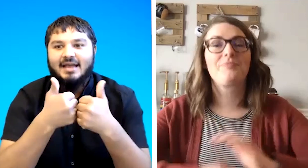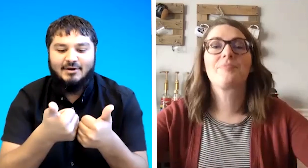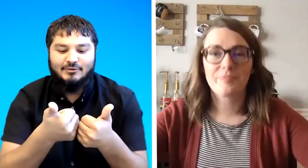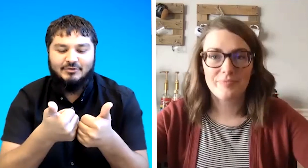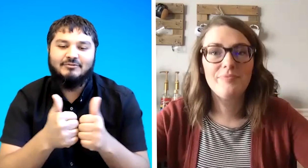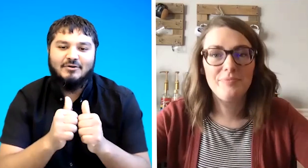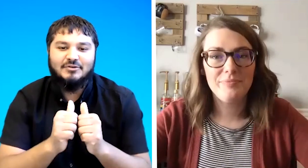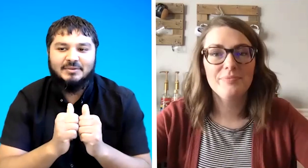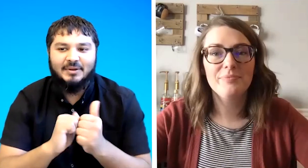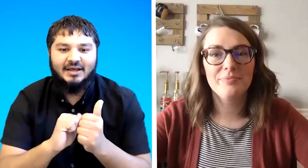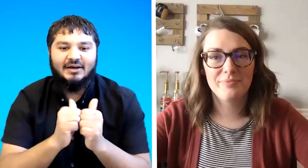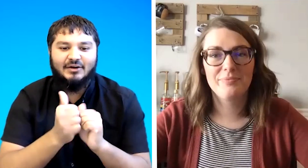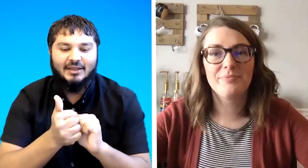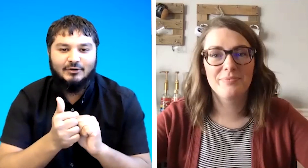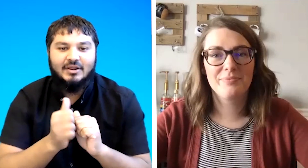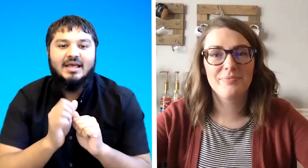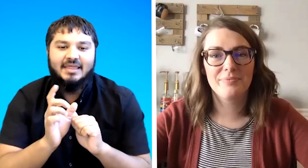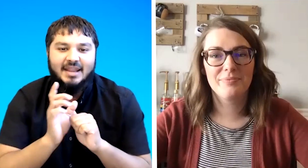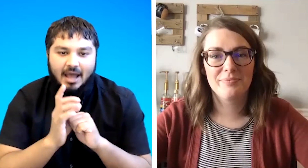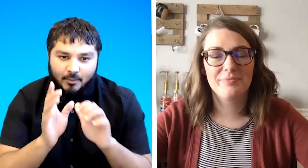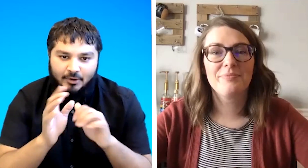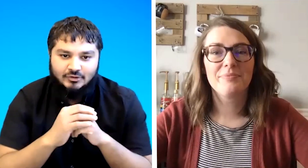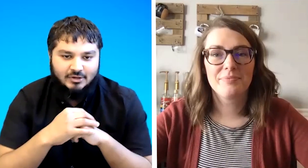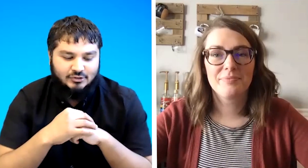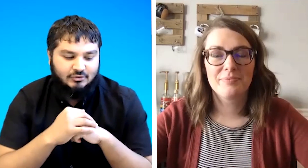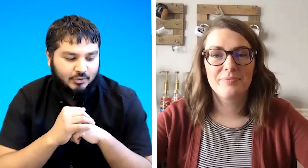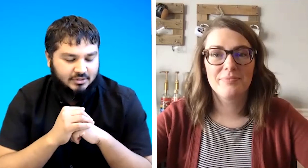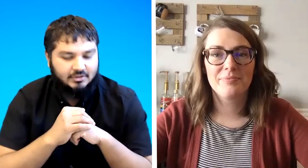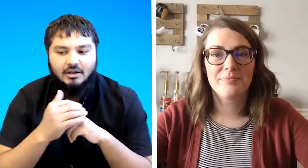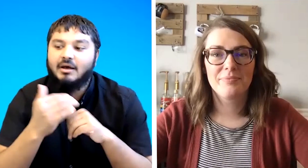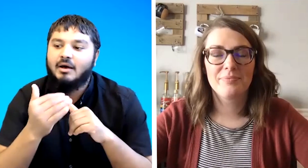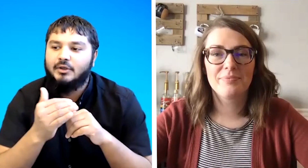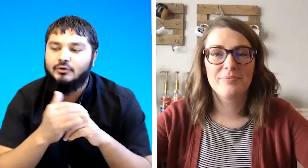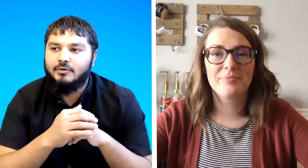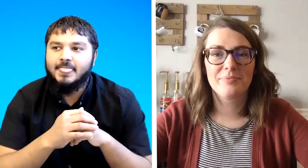are you very similar okay good then i want to ask you a question hello how are you